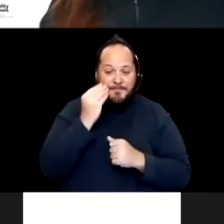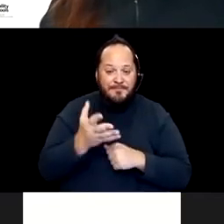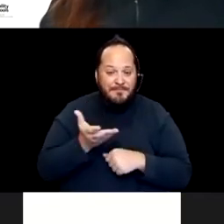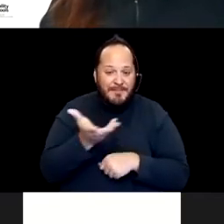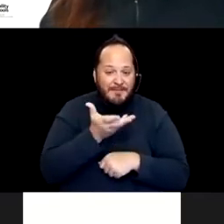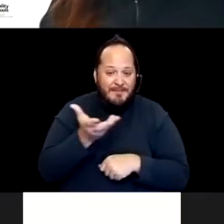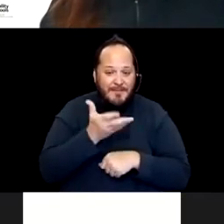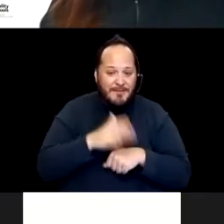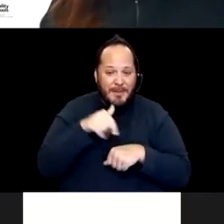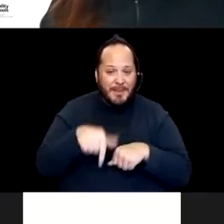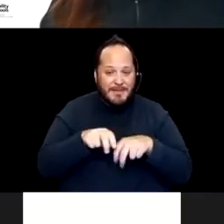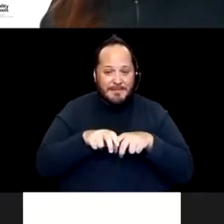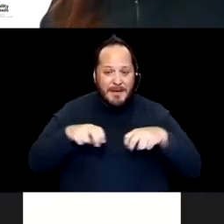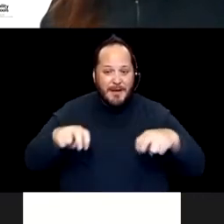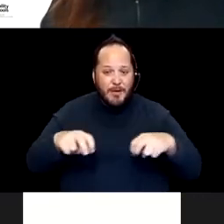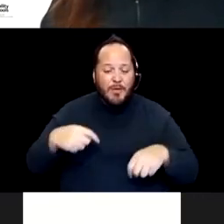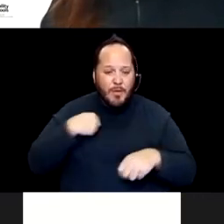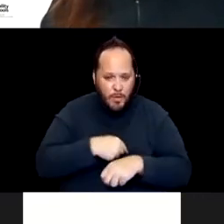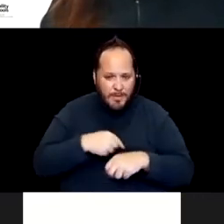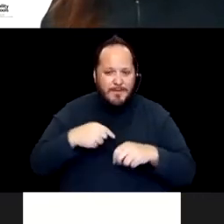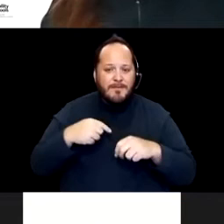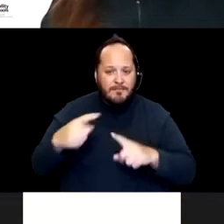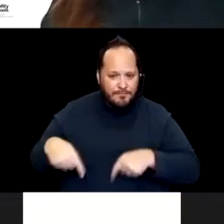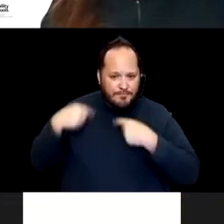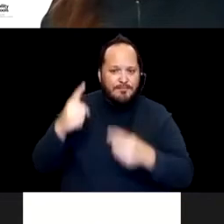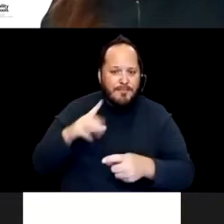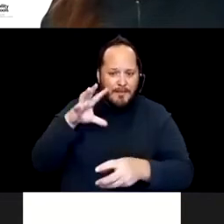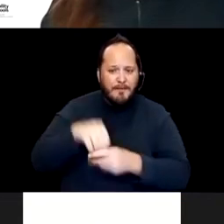on the California Committee of...